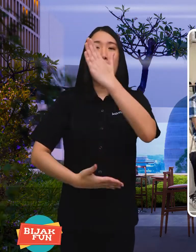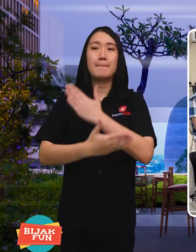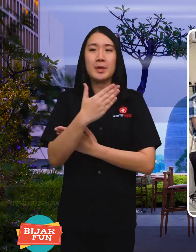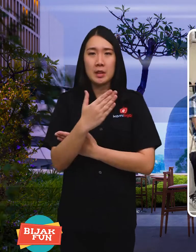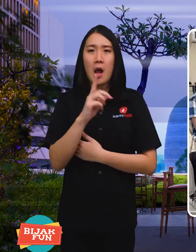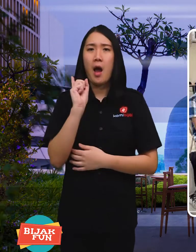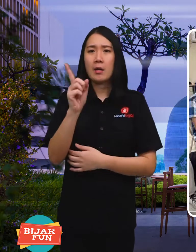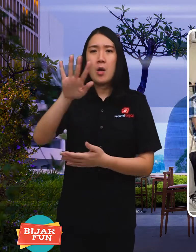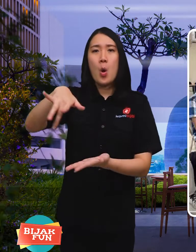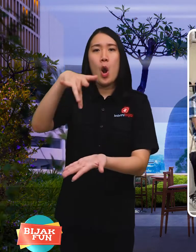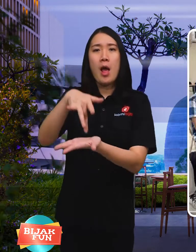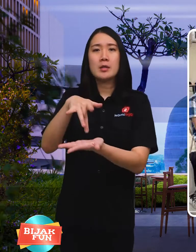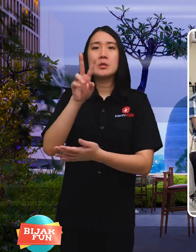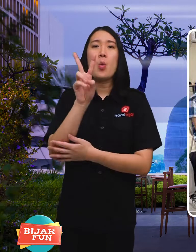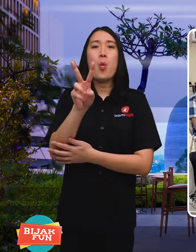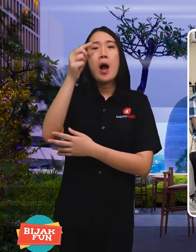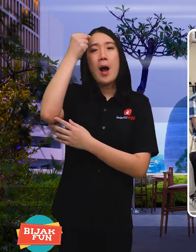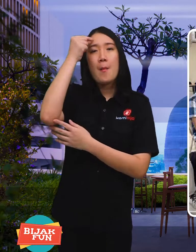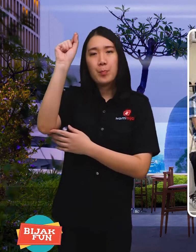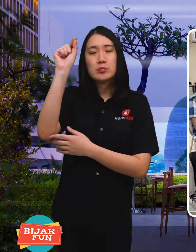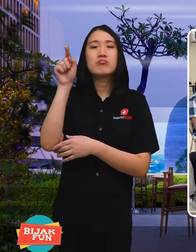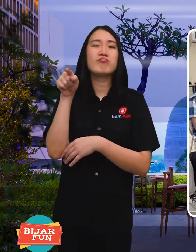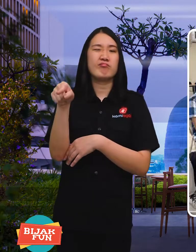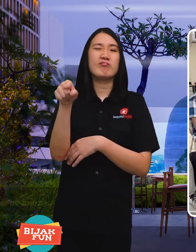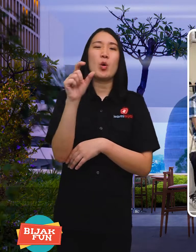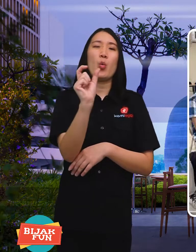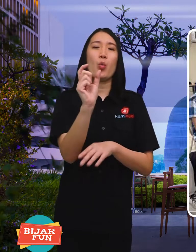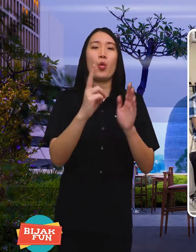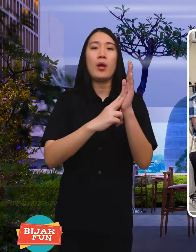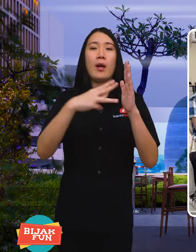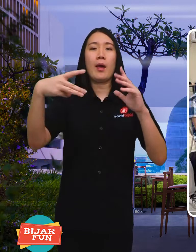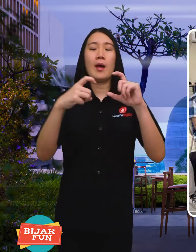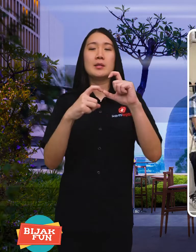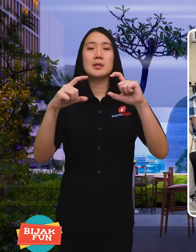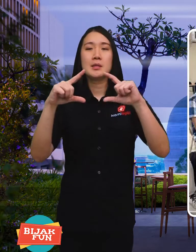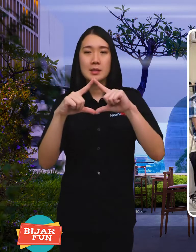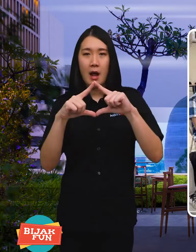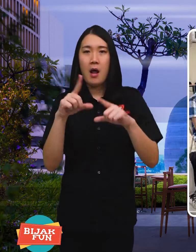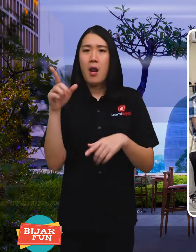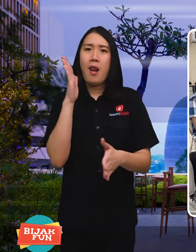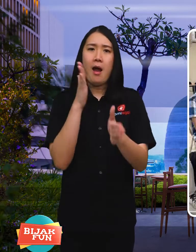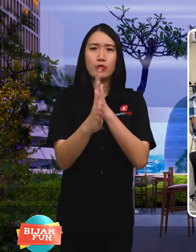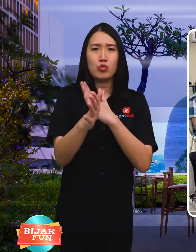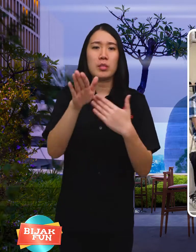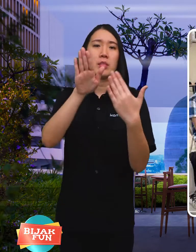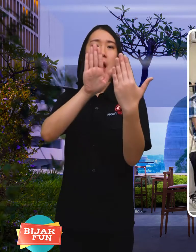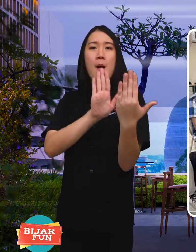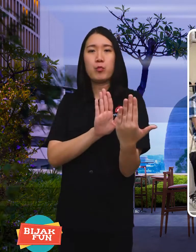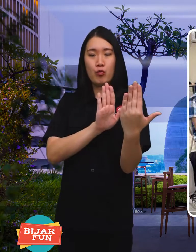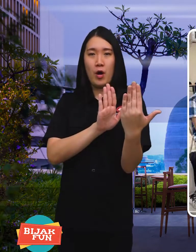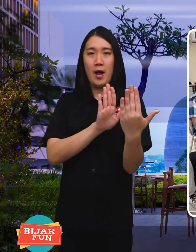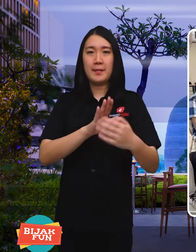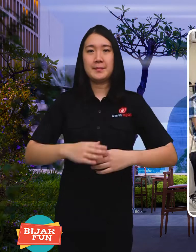which is located on 2 UNESA campuses, which are done face to face.